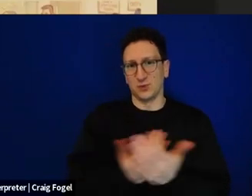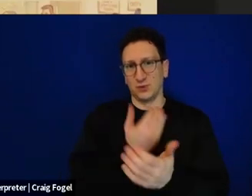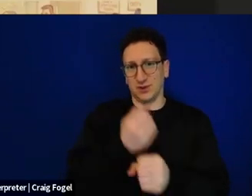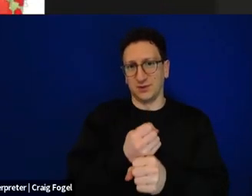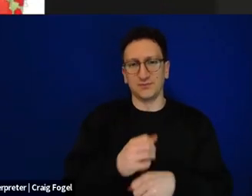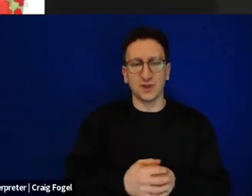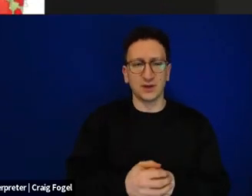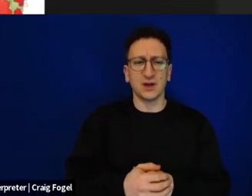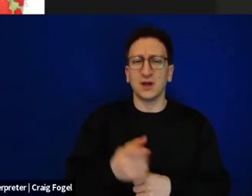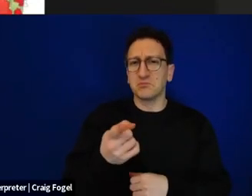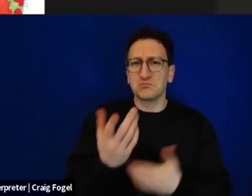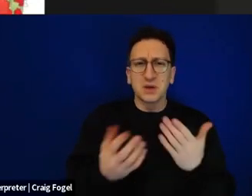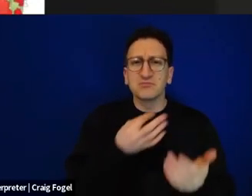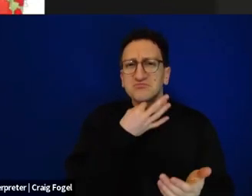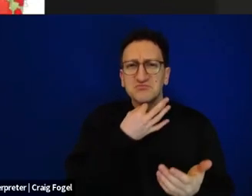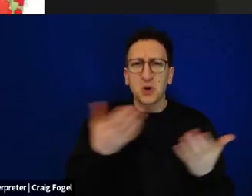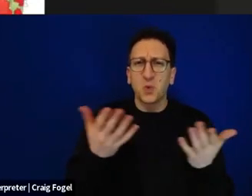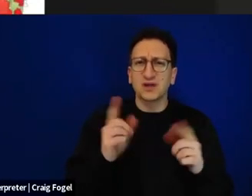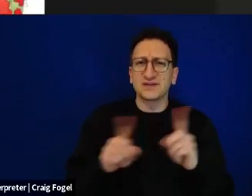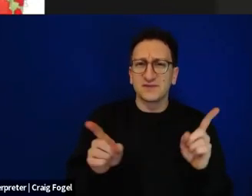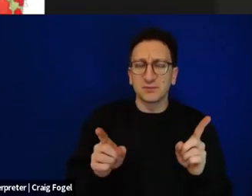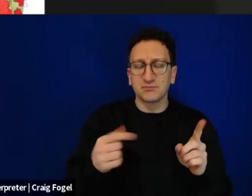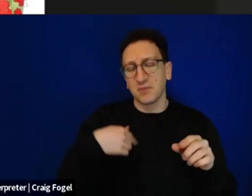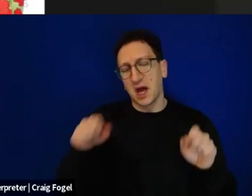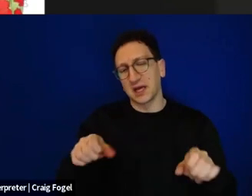what ways? Oh, and this is a copy of the supplement that just came